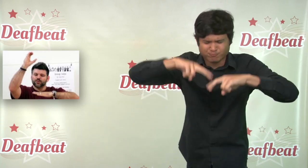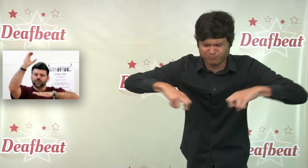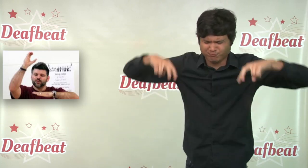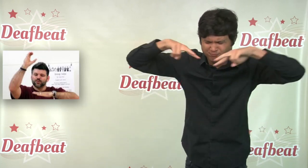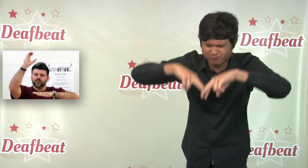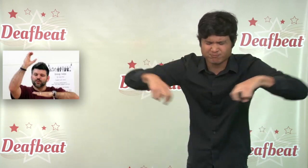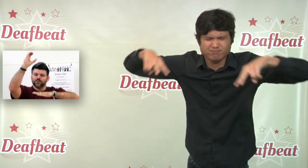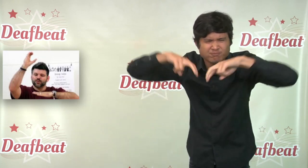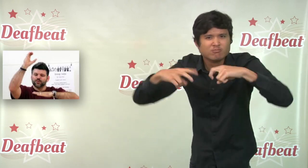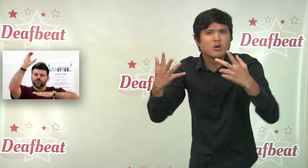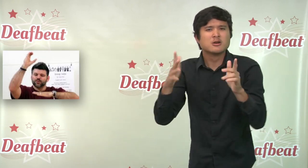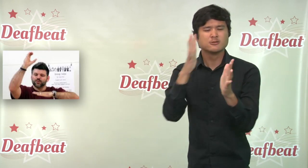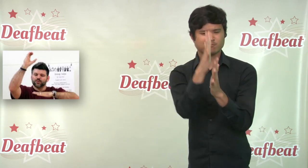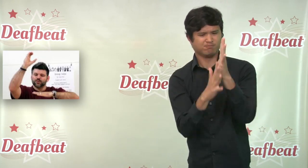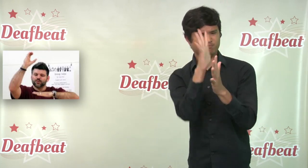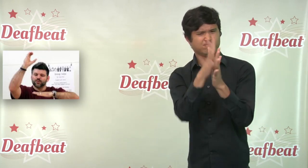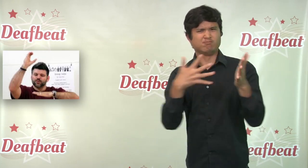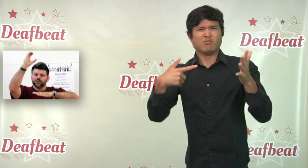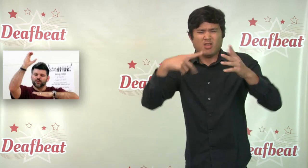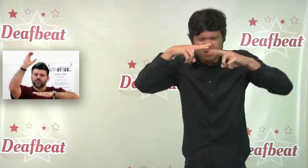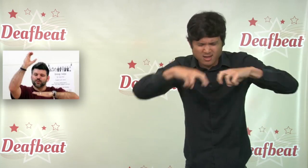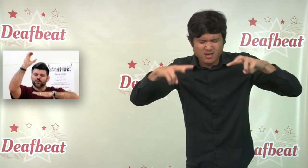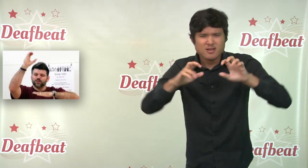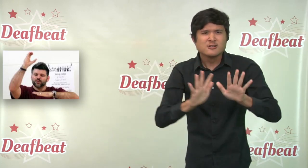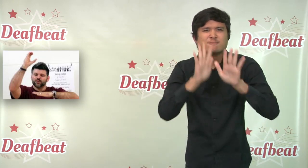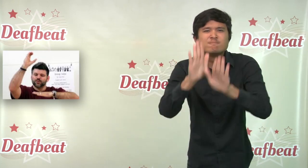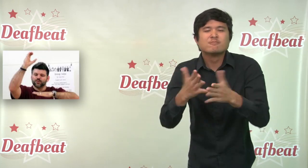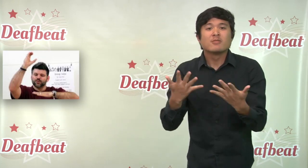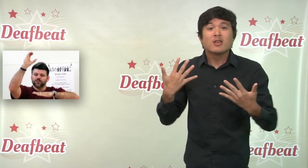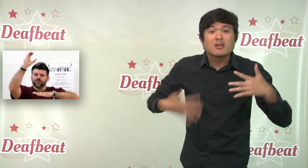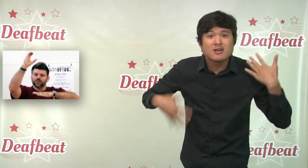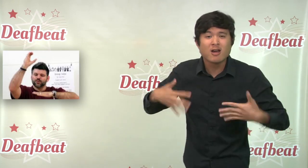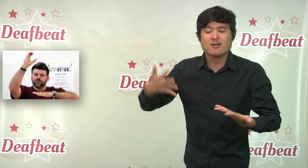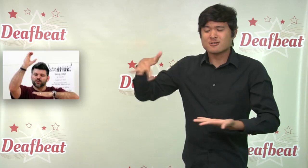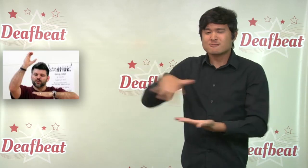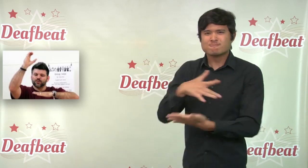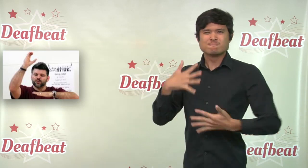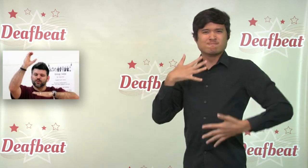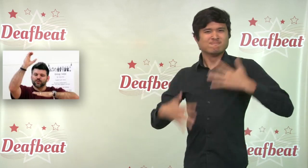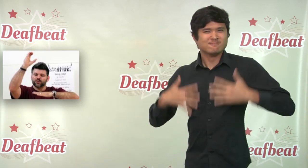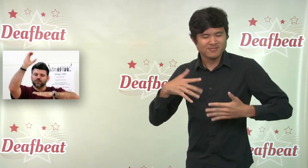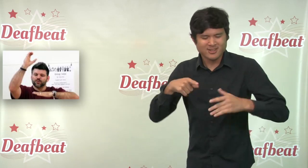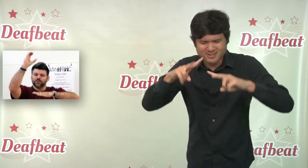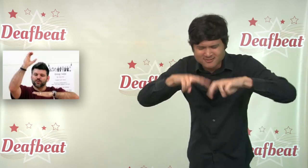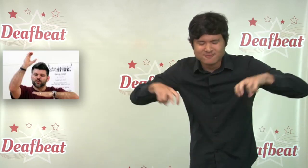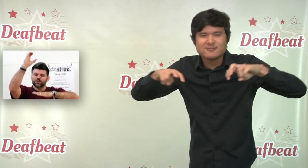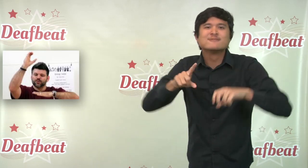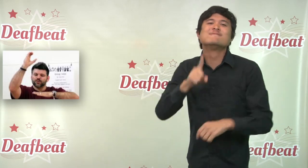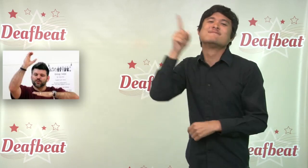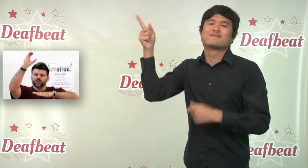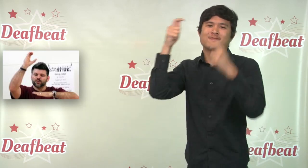exploring the use of metaphor within creative sign